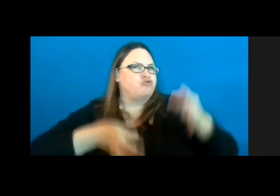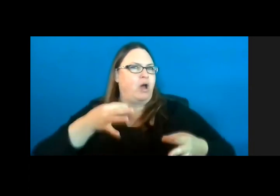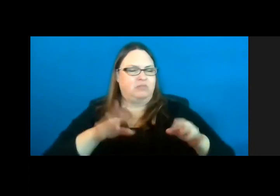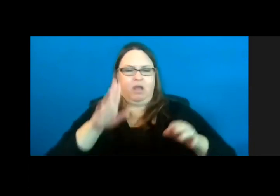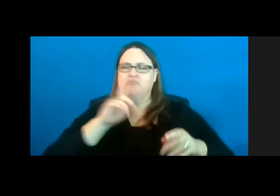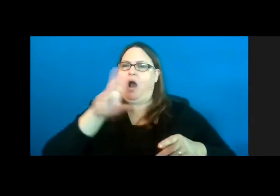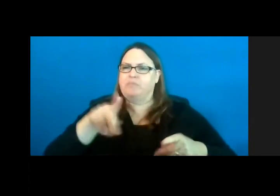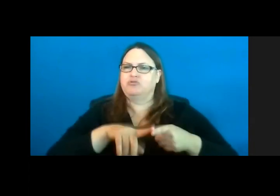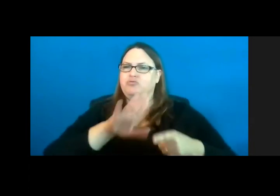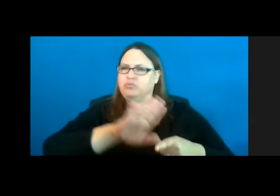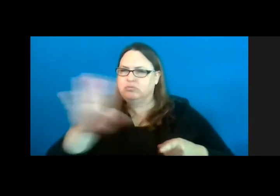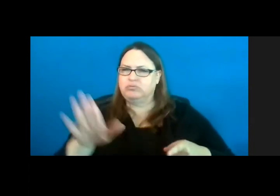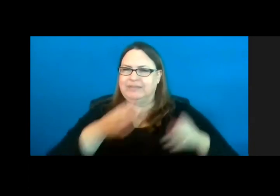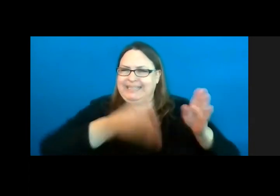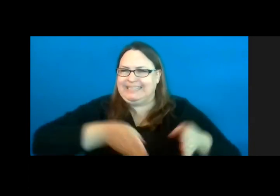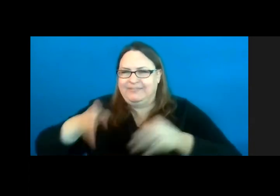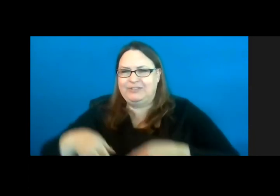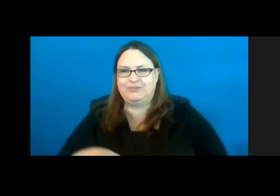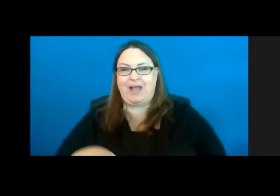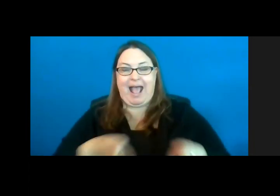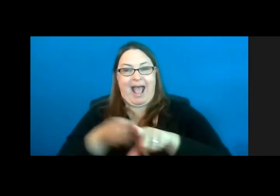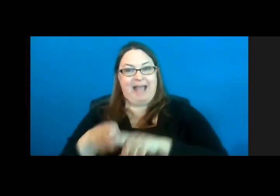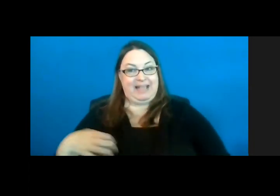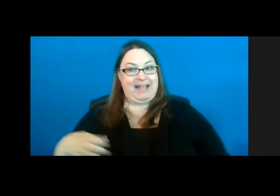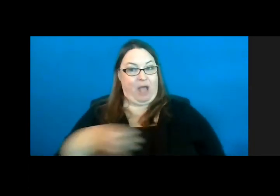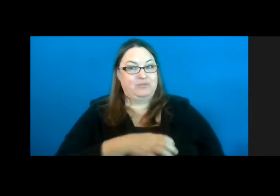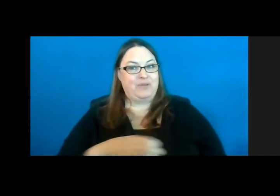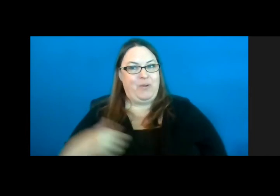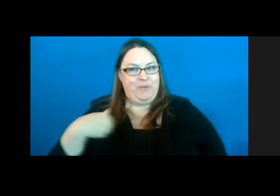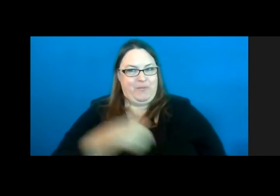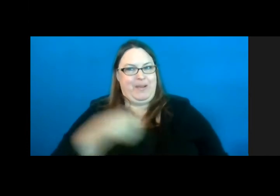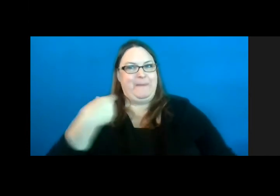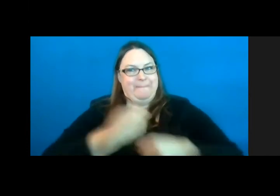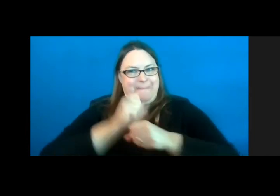As as a council, we make sure that that's included.